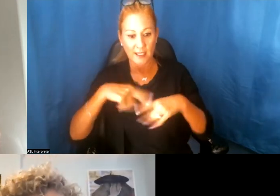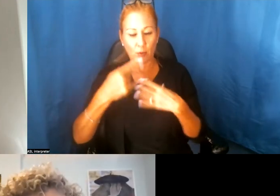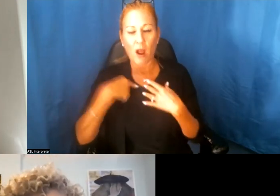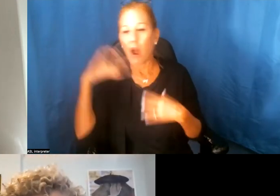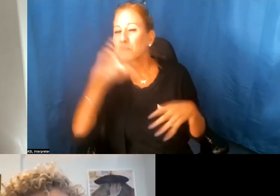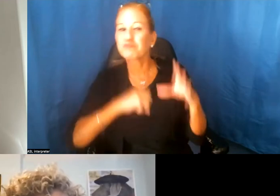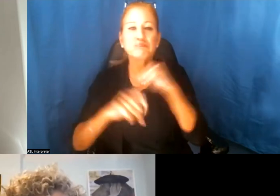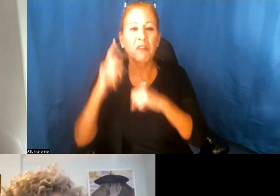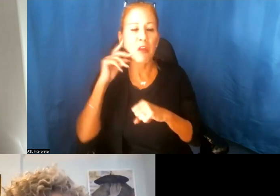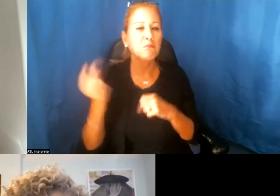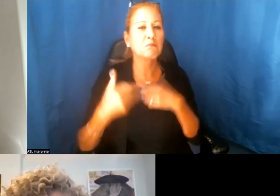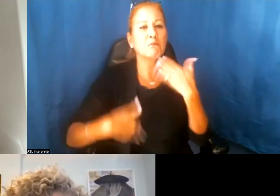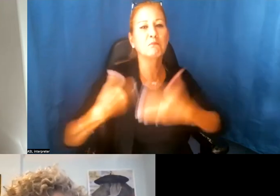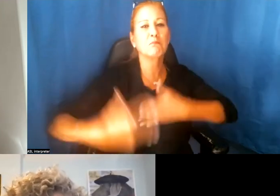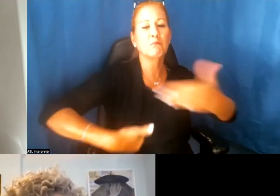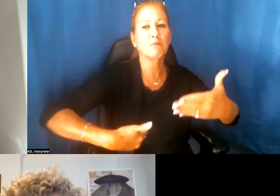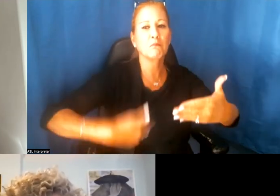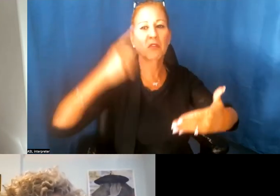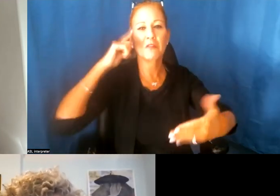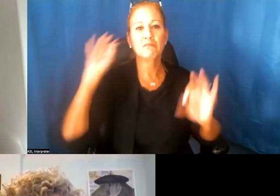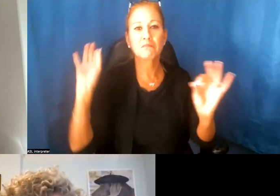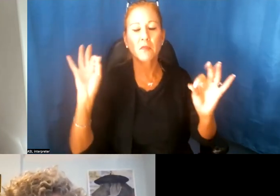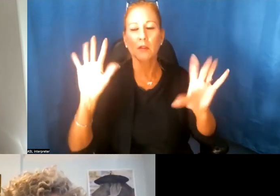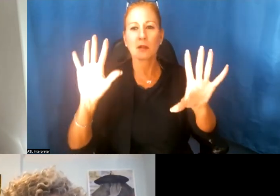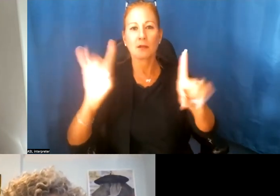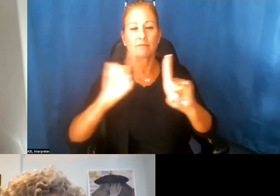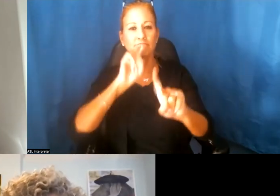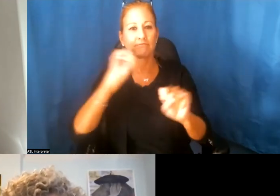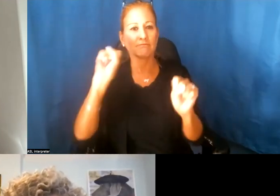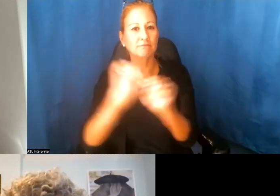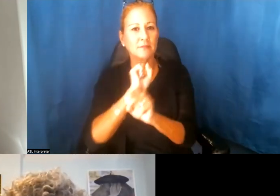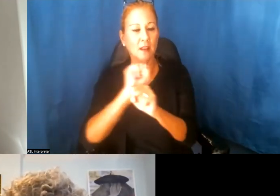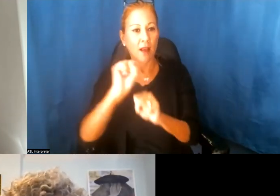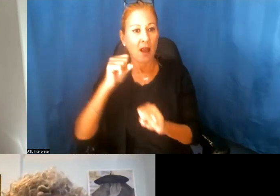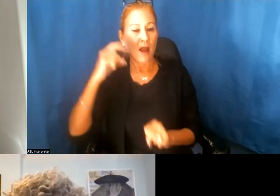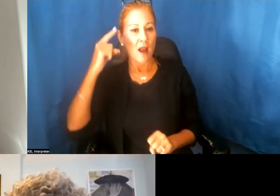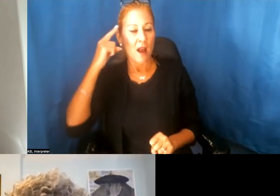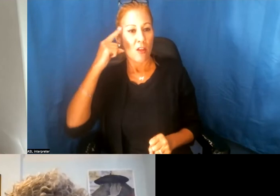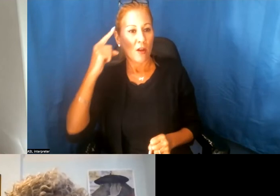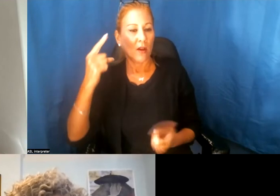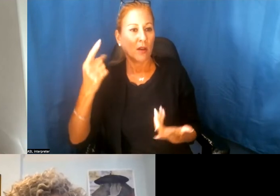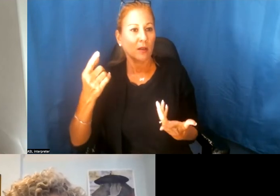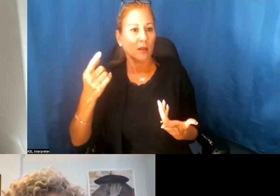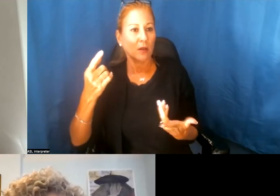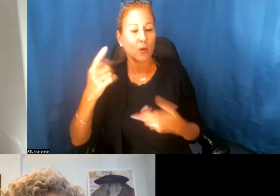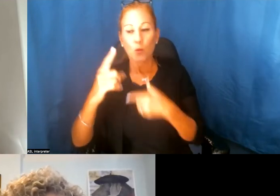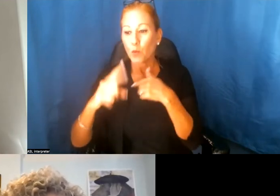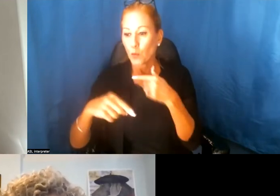like, quick and easy, and what I didn't factor in was when people encountered me,